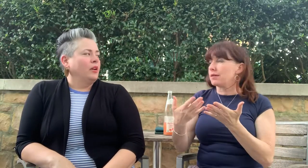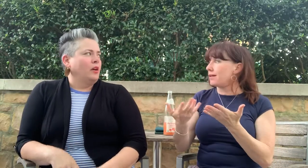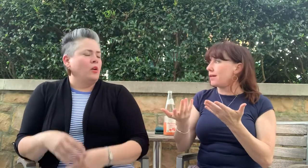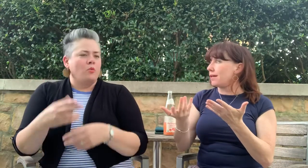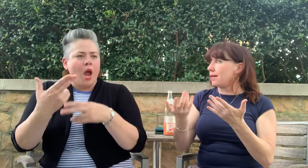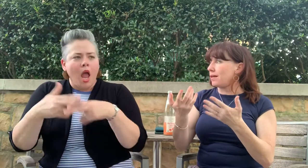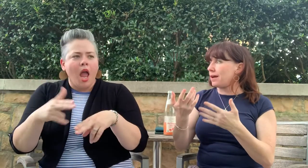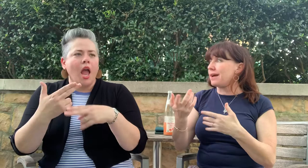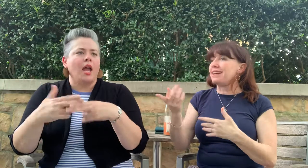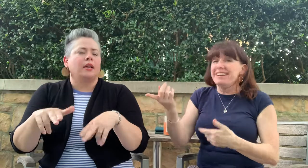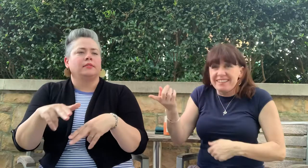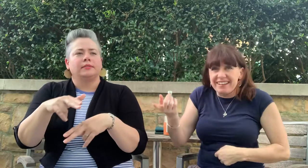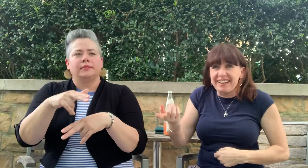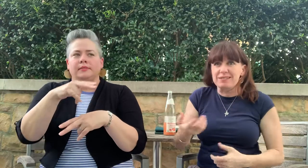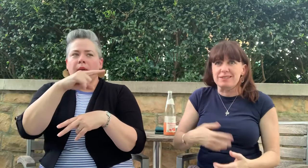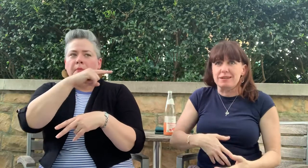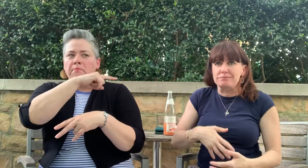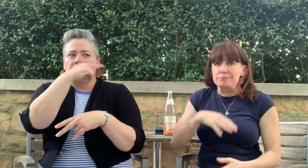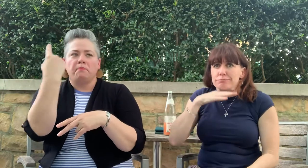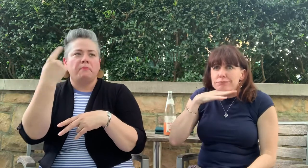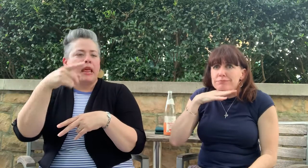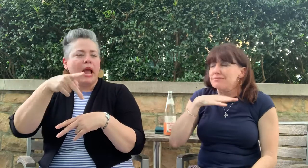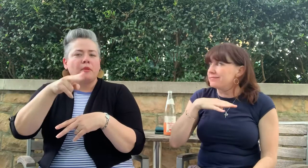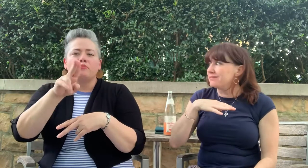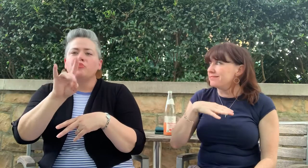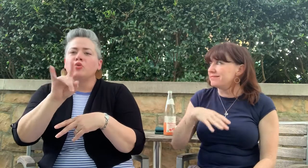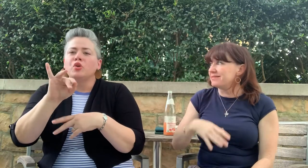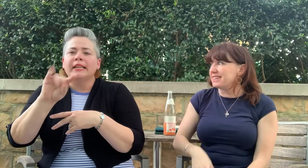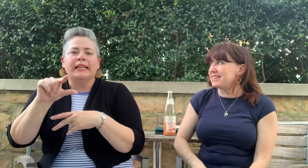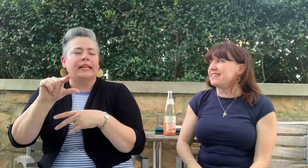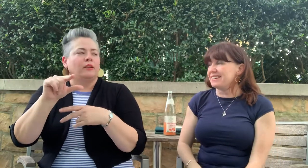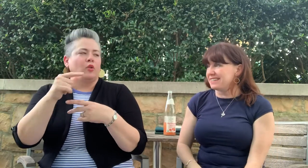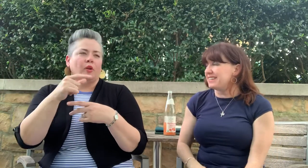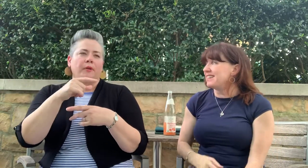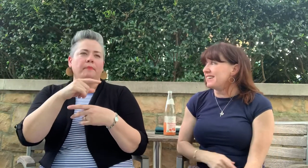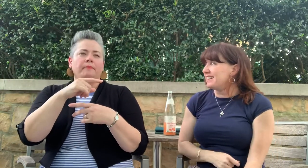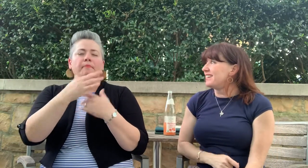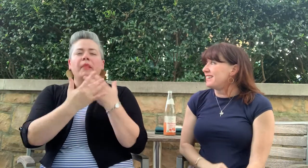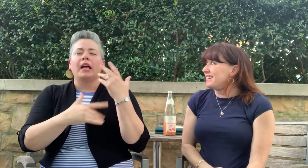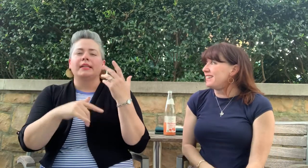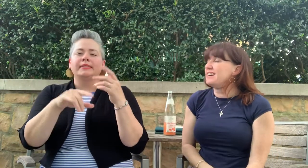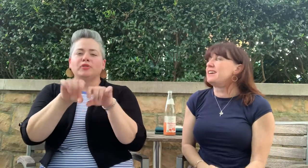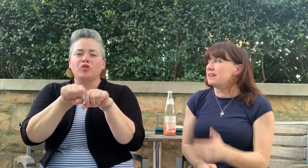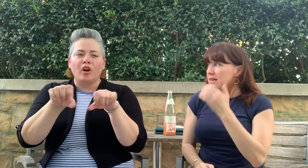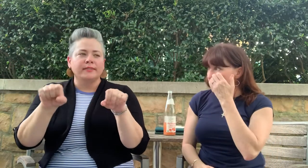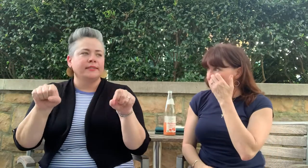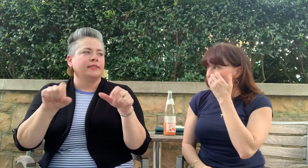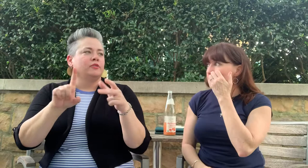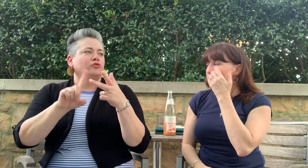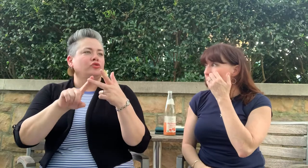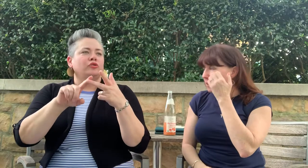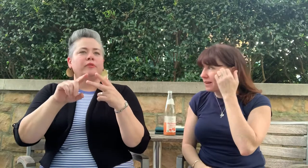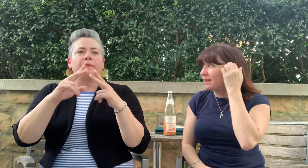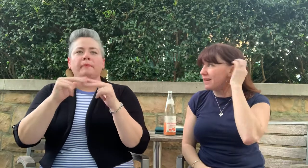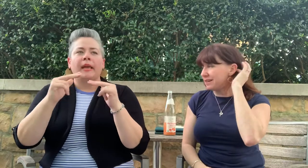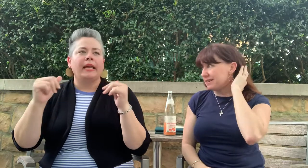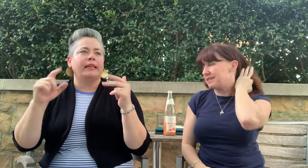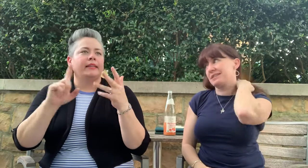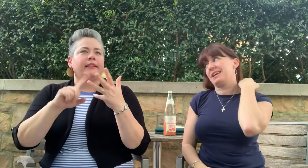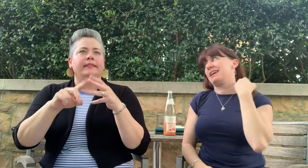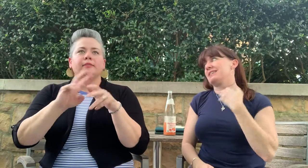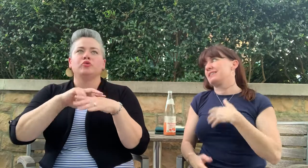Eggs, black pudding/blood sausage, bacon,